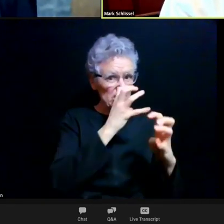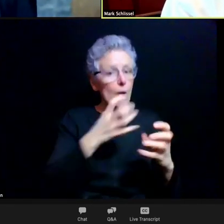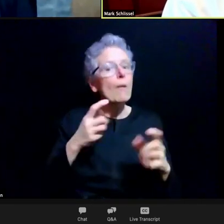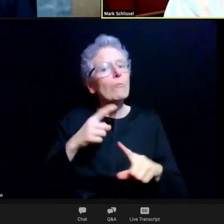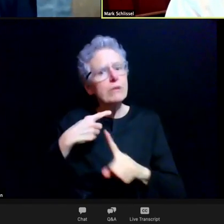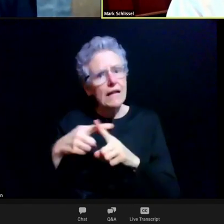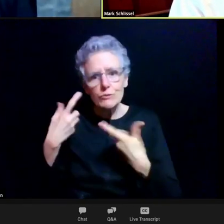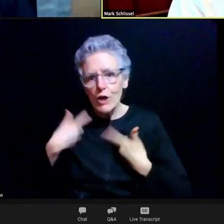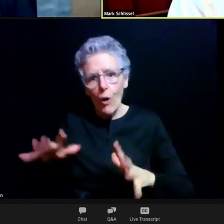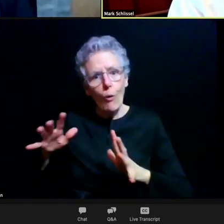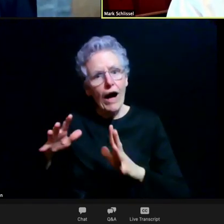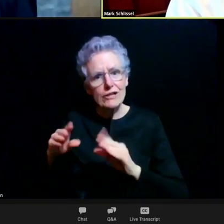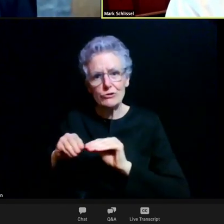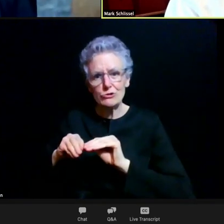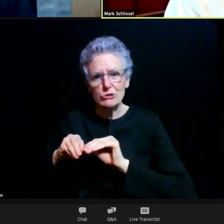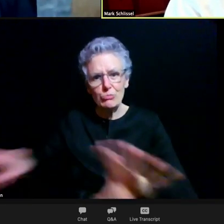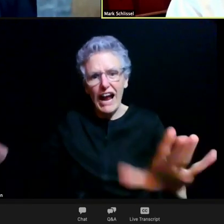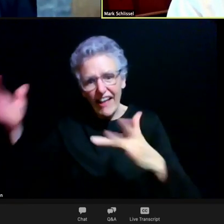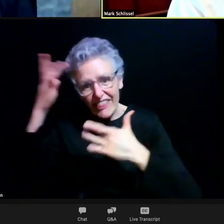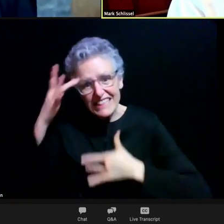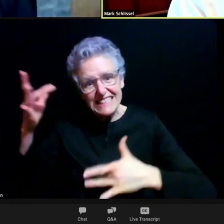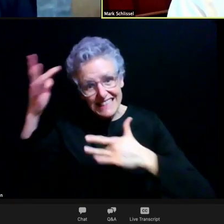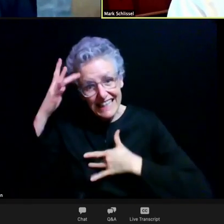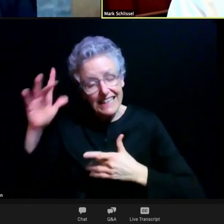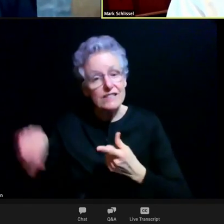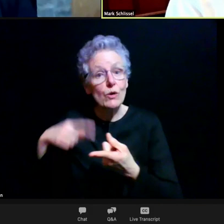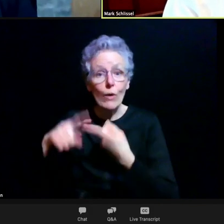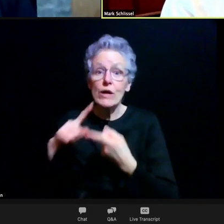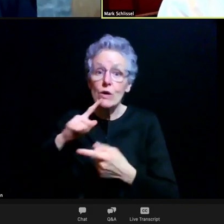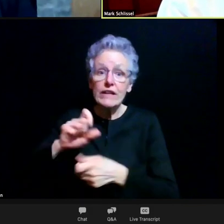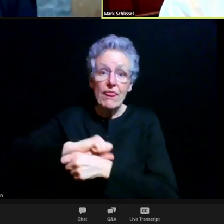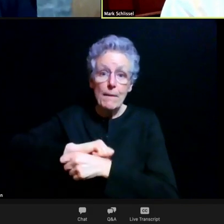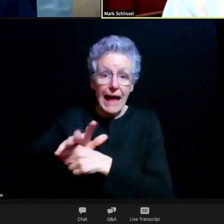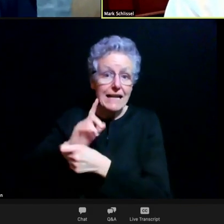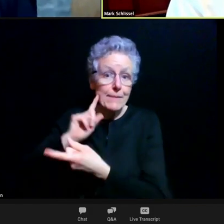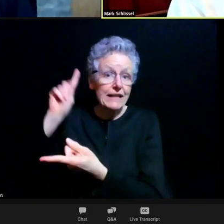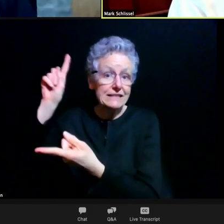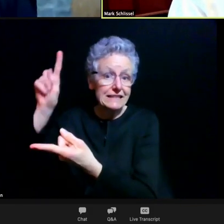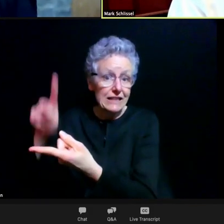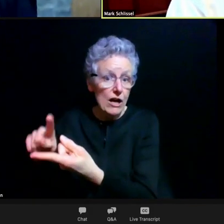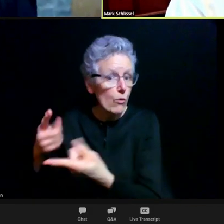and inadvertently as the pandemic is waning. And the other thing I wanted to go back and mention